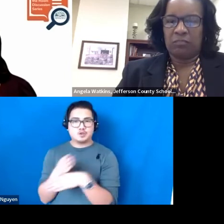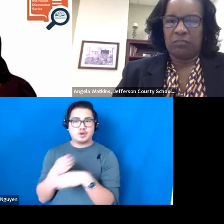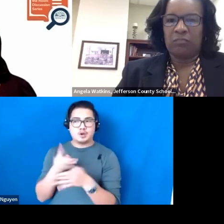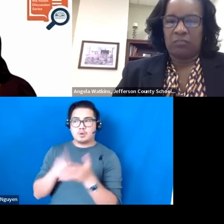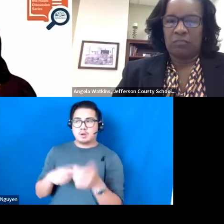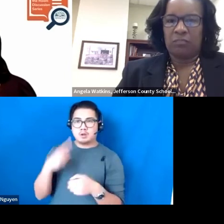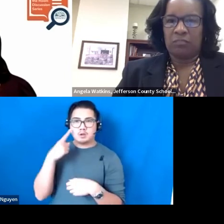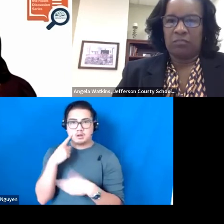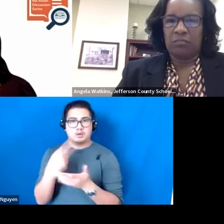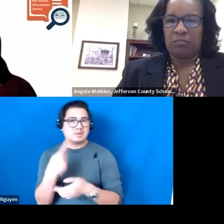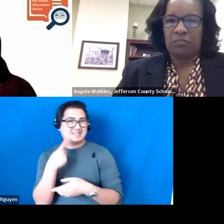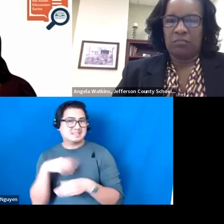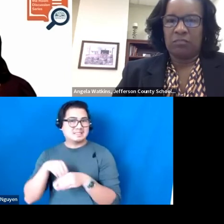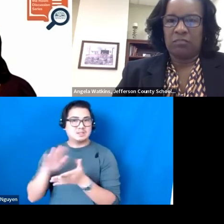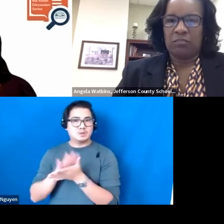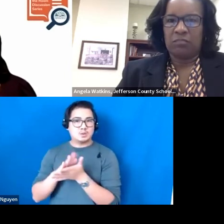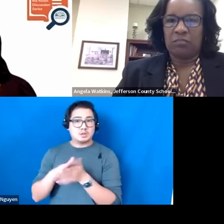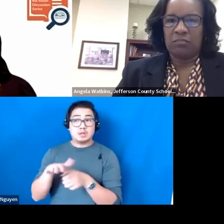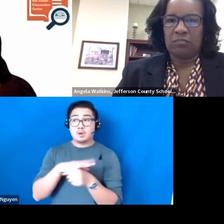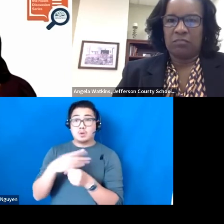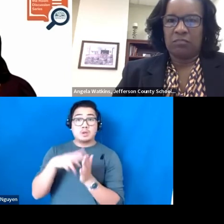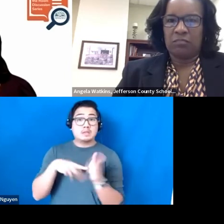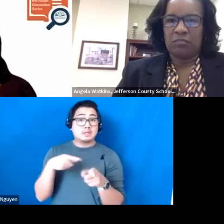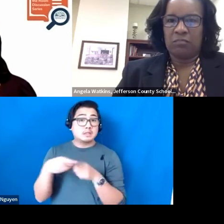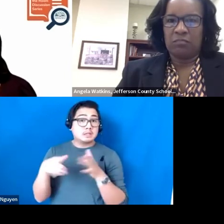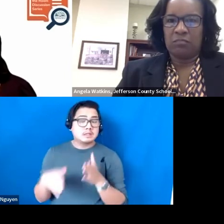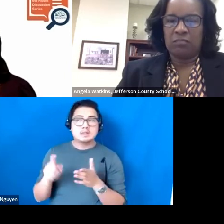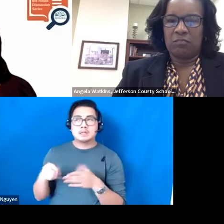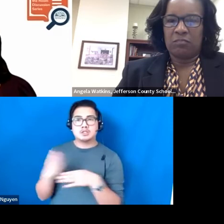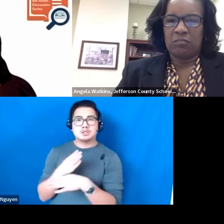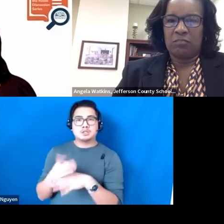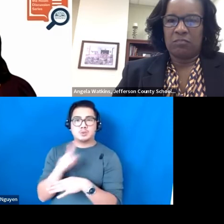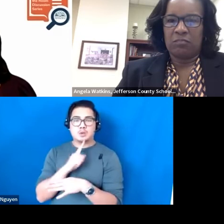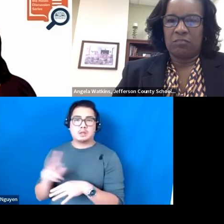The local Reading Specialist needs to be able to share those key points that they are working on.